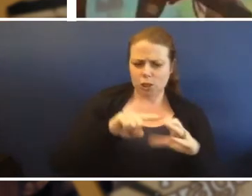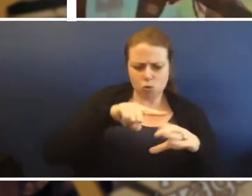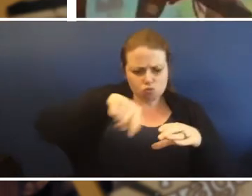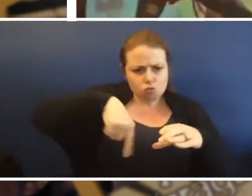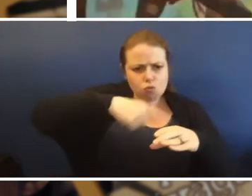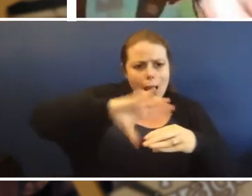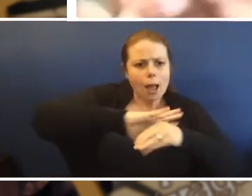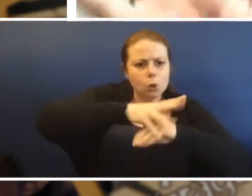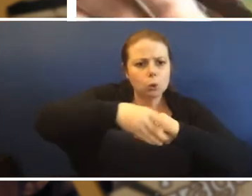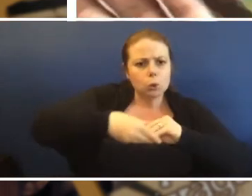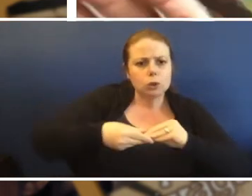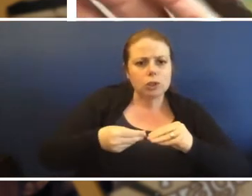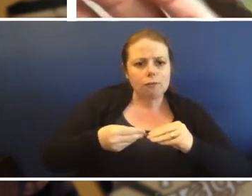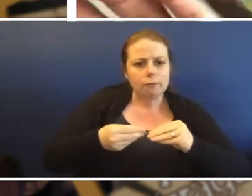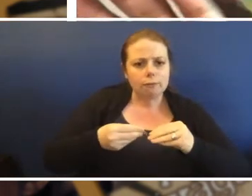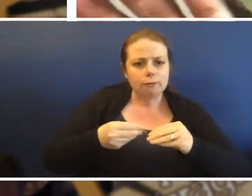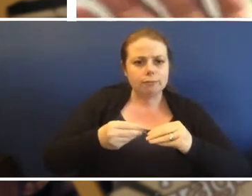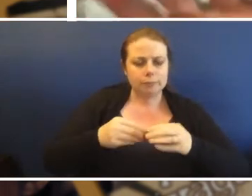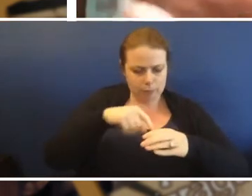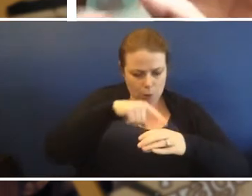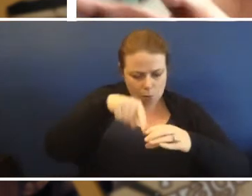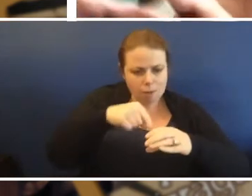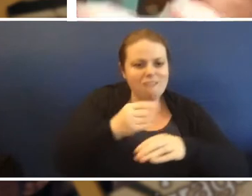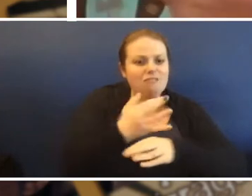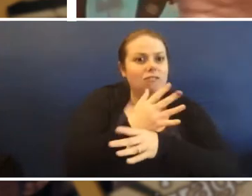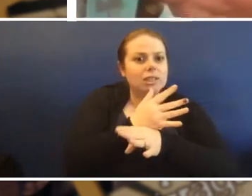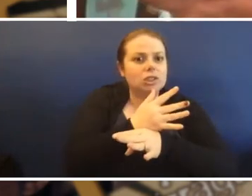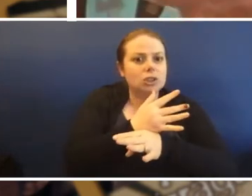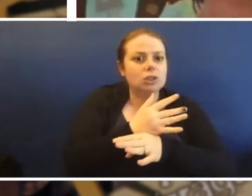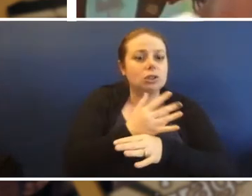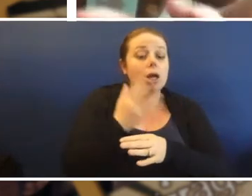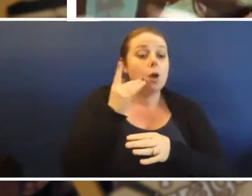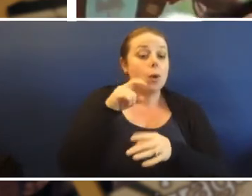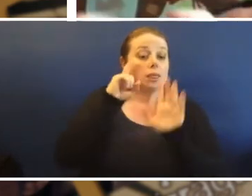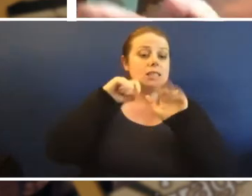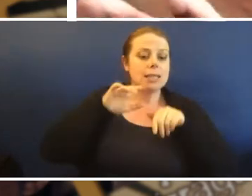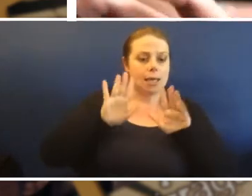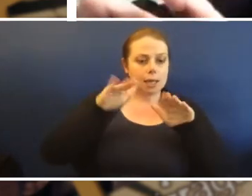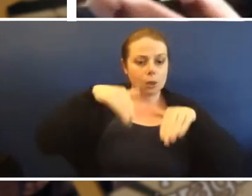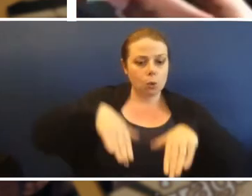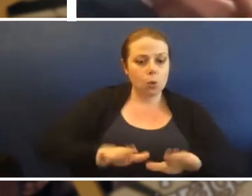and they out on the mud and top of the mud and when the tide goes